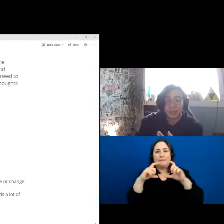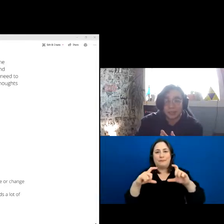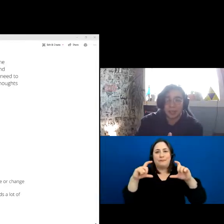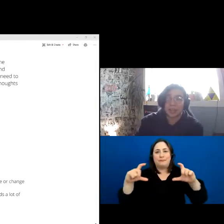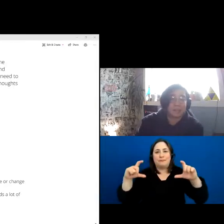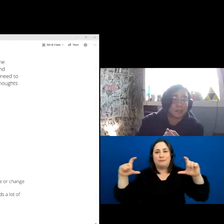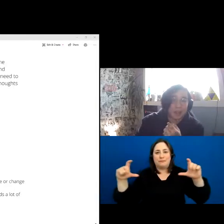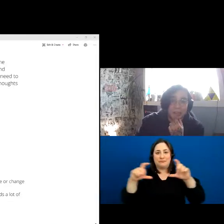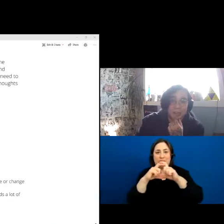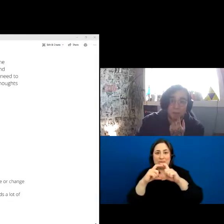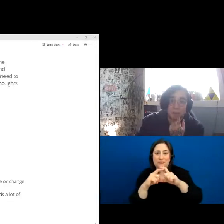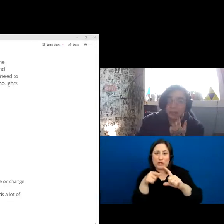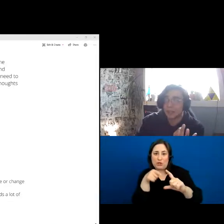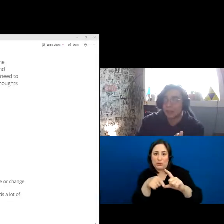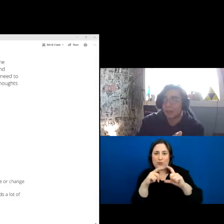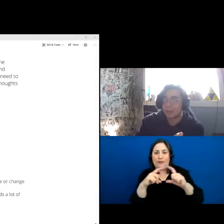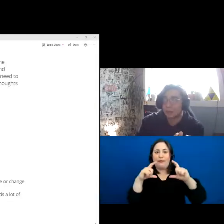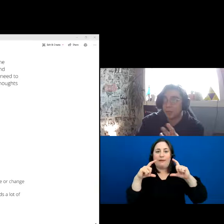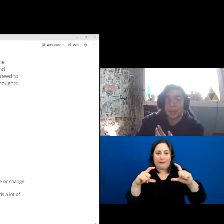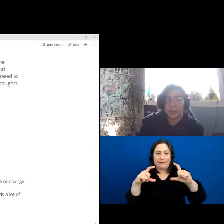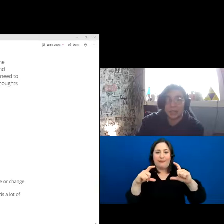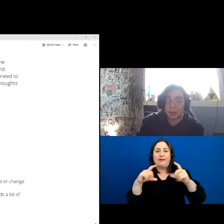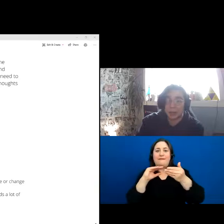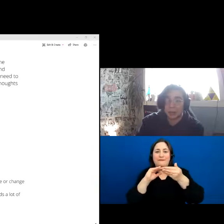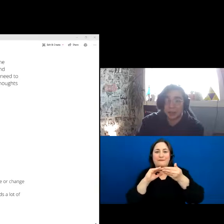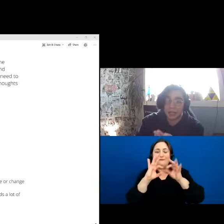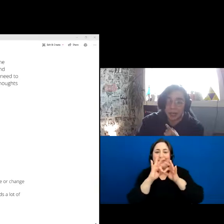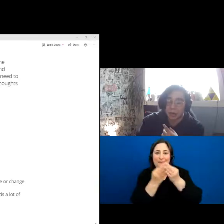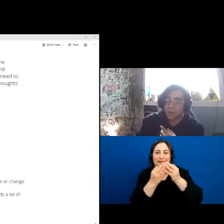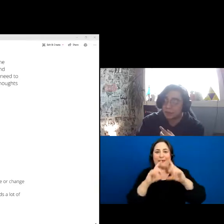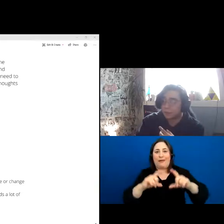and lastly the land is the biggest thing that we need to take care of and takes care of us.